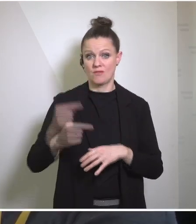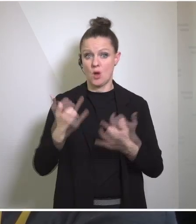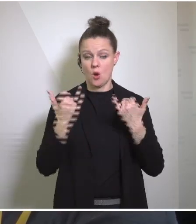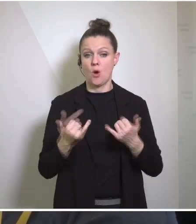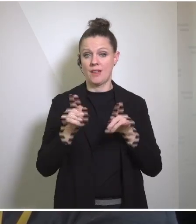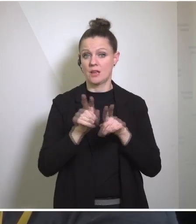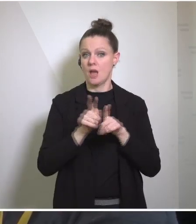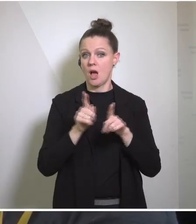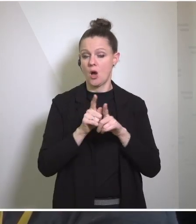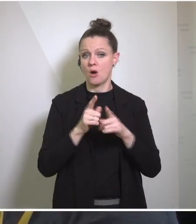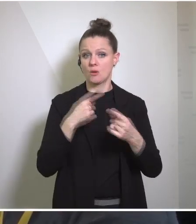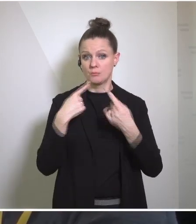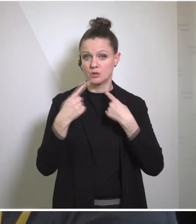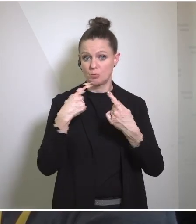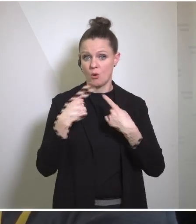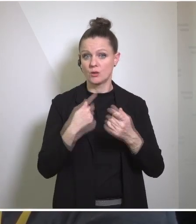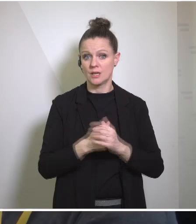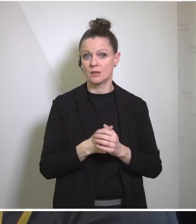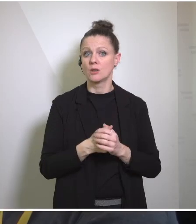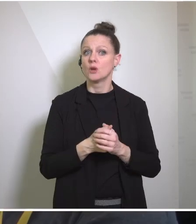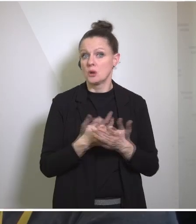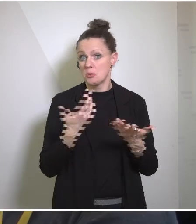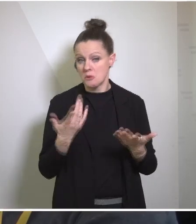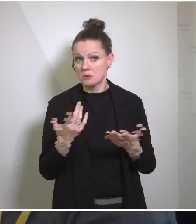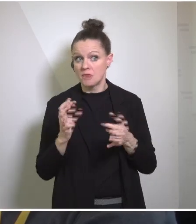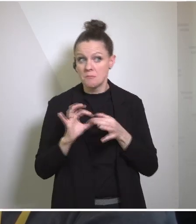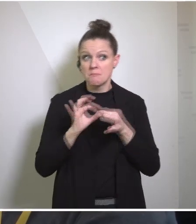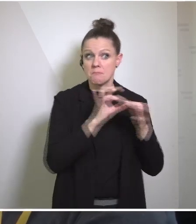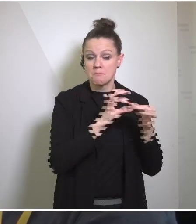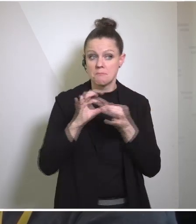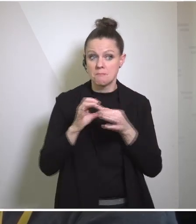business ties with Russia affected diplomatic ties with the U.S. in any way? Thank you.